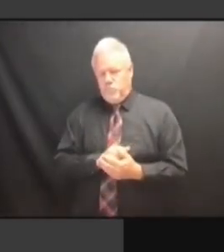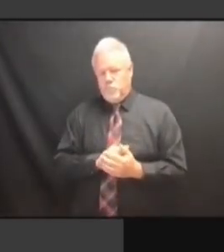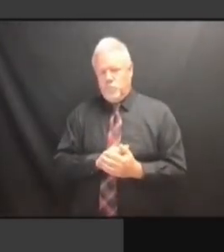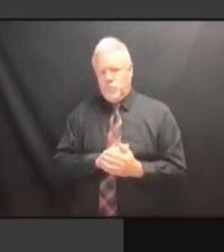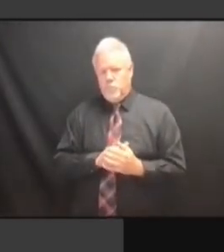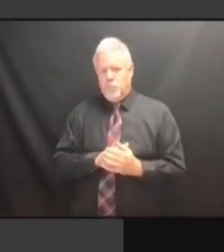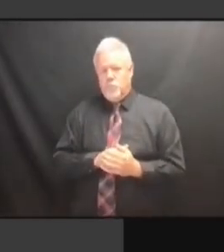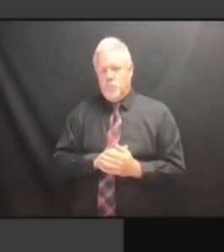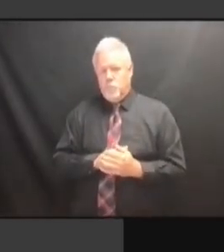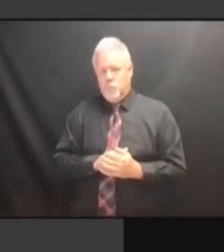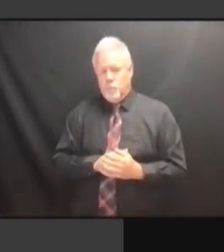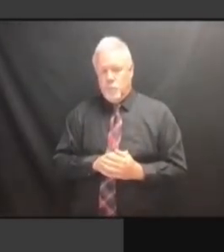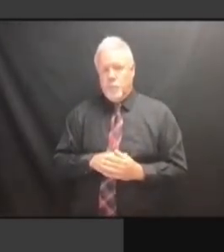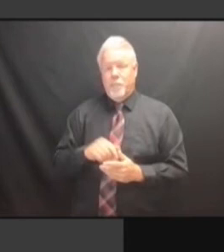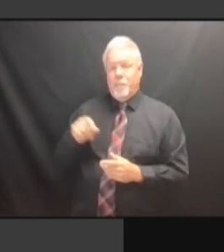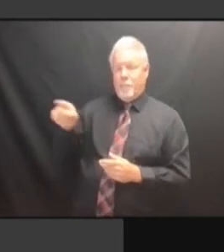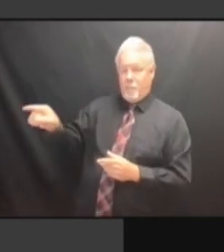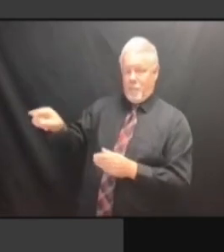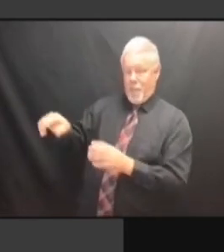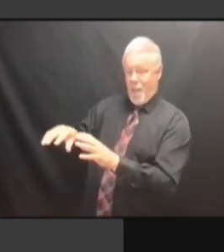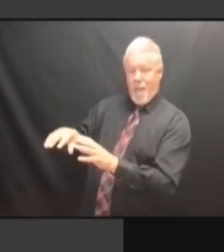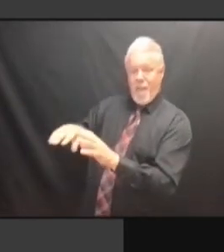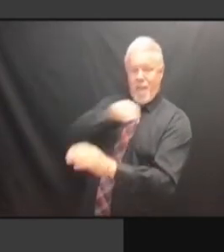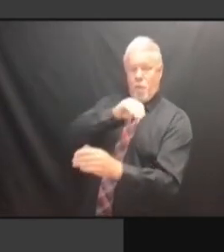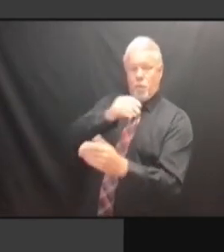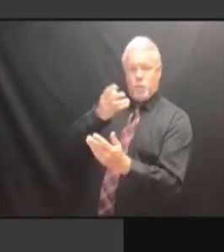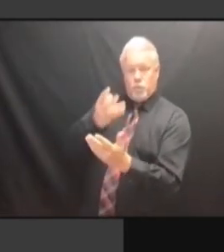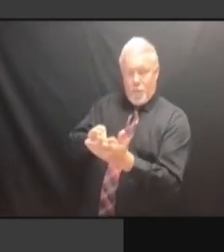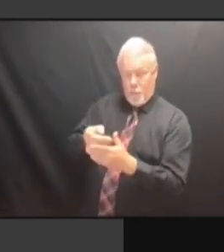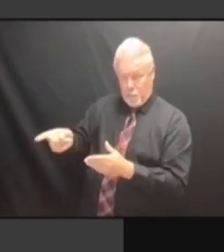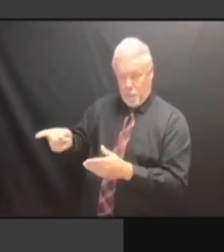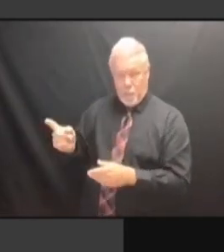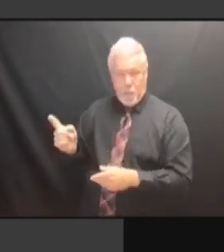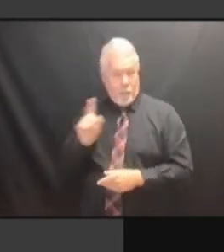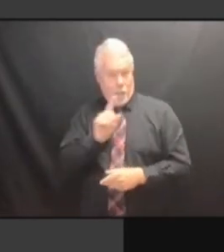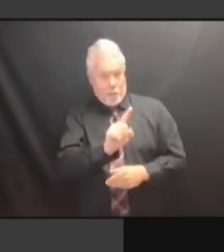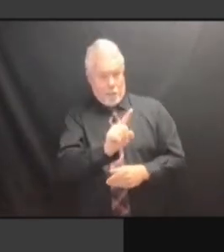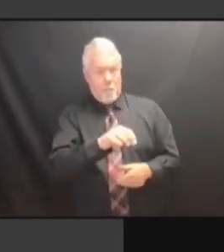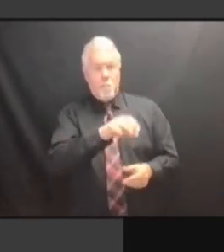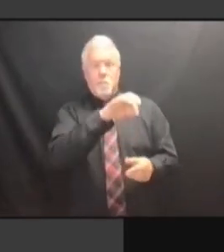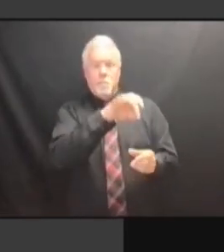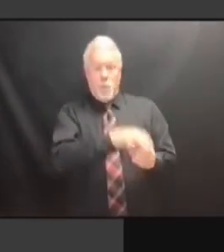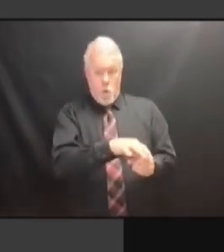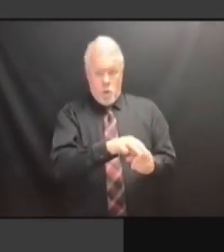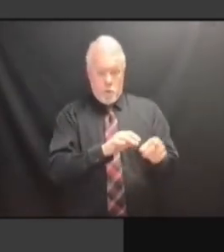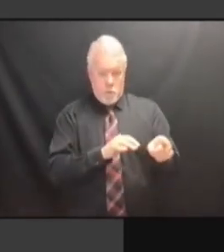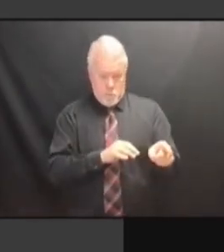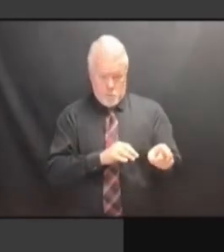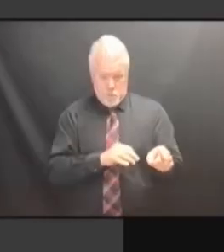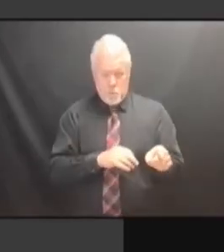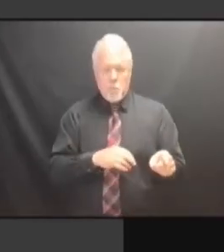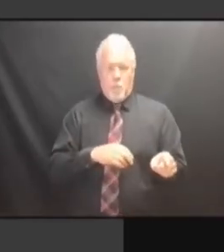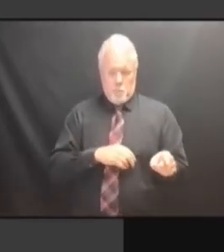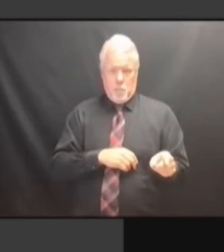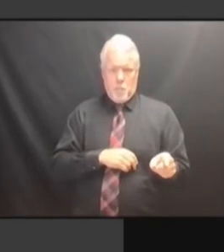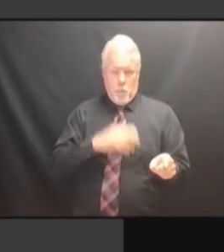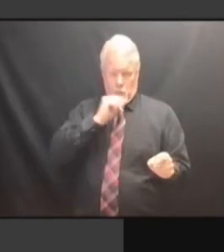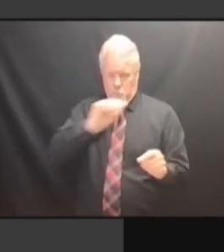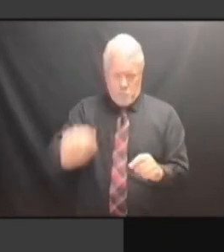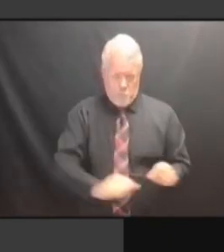THEN THE COUNTY BOARD SHOULD THEN TAKE THEN THE COUNTY BOARD SHOULD THEN TAKE THE THEN THE COUNTY BOARD SHOULD THEN TAKE THE EXTRA THEN THE COUNTY BOARD SHOULD THEN TAKE THE EXTRA STEP THEN THE COUNTY BOARD SHOULD THEN TAKE THE EXTRA STEP OF THEN TAKE THE EXTRA STEP OF THEN TAKE THE EXTRA STEP OF LOOKING THEN TAKE THE EXTRA STEP OF LOOKING THEM THEN TAKE THE EXTRA STEP OF LOOKING THEM UP THEN TAKE THE EXTRA STEP OF LOOKING THEM UP TO THEN TAKE THE EXTRA STEP OF LOOKING THEM UP TO SAY, THEN TAKE THE EXTRA STEP OF LOOKING THEM UP TO SAY, YES, LOOKING THEM UP TO SAY, YES, LOOKING THEM UP TO SAY, YES, THEY LOOKING THEM UP TO SAY, YES, THEY HAVE LOOKING THEM UP TO SAY, YES, THEY HAVE BEEN LOOKING THEM UP TO SAY, YES, THEY HAVE BEEN RELEASED LOOKING THEM UP TO SAY, YES, THEY HAVE BEEN RELEASED OR LOOKING THEM UP TO SAY, YES, THEY HAVE BEEN RELEASED OR ON THEY HAVE BEEN RELEASED OR ON THEY HAVE BEEN RELEASED OR ON PAROLE THEY HAVE BEEN RELEASED OR ON PAROLE AND THEY HAVE BEEN RELEASED OR ON PAROLE AND THEY'RE THEY HAVE BEEN RELEASED OR ON PAROLE AND THEY'RE ELIGIBLE THEY HAVE BEEN RELEASED OR ON PAROLE AND THEY'RE ELIGIBLE TO PAROLE AND THEY'RE ELIGIBLE TO PAROLE AND THEY'RE ELIGIBLE TO REGISTER. REGISTER. REGISTER. >> REGISTER. >> YES. YES. YES. >>